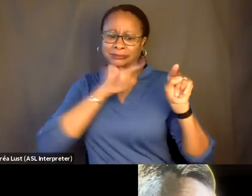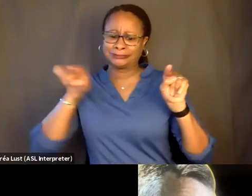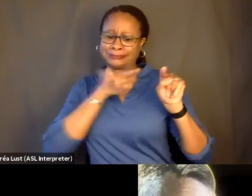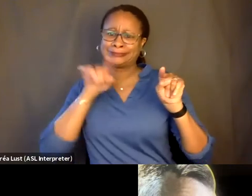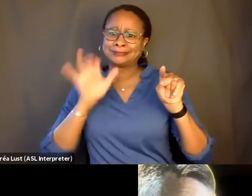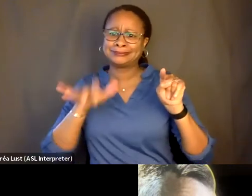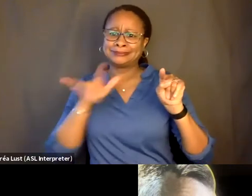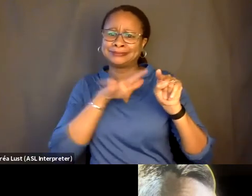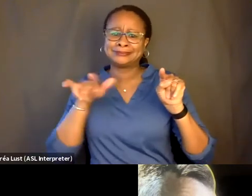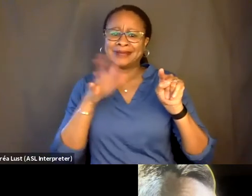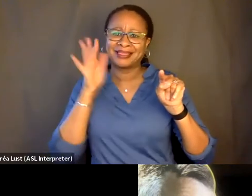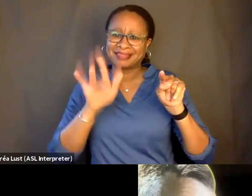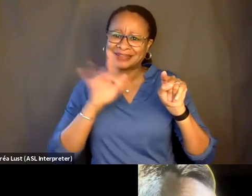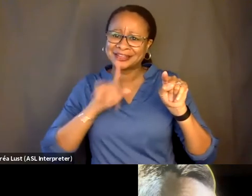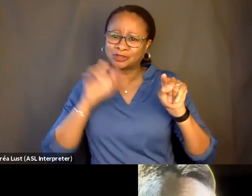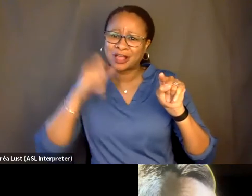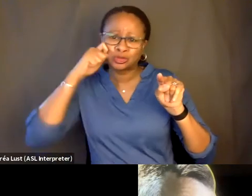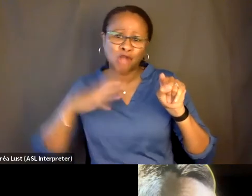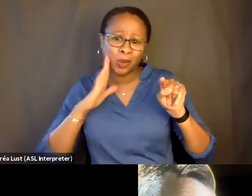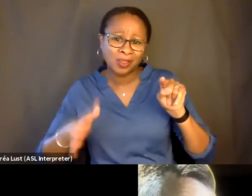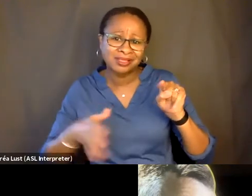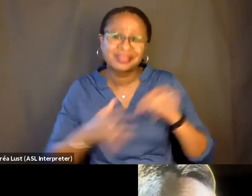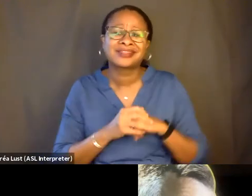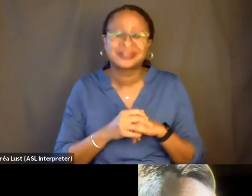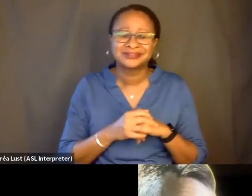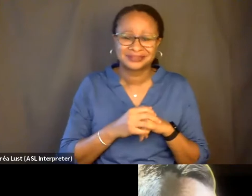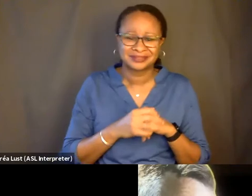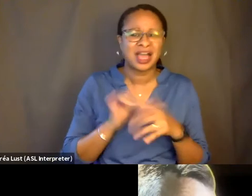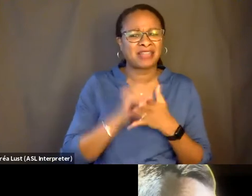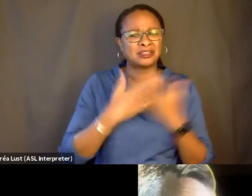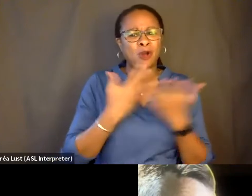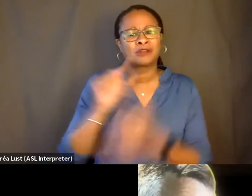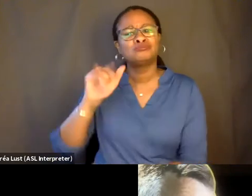Black is dead, right? [INTERPOSING VOICES] part of the tone of this is to, like,